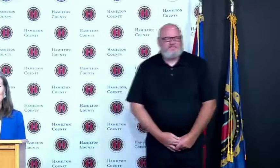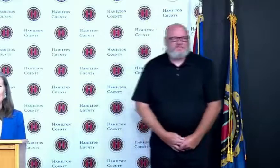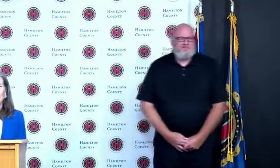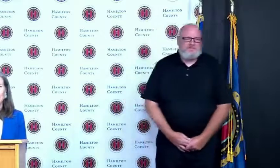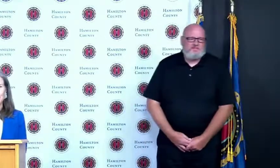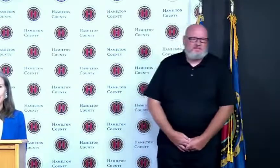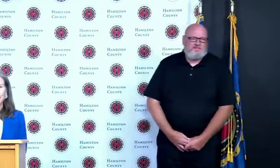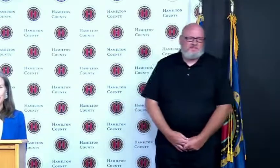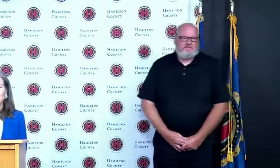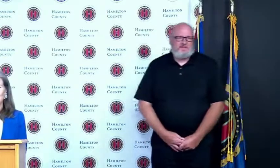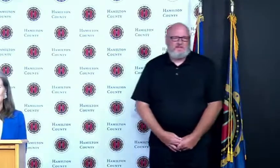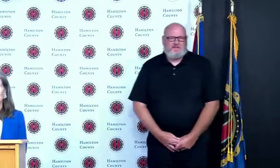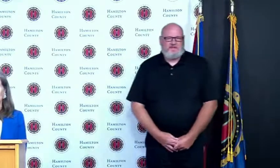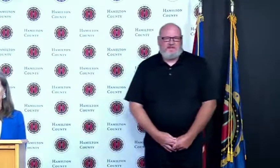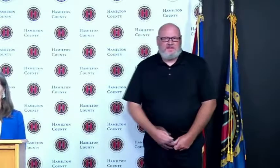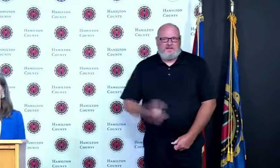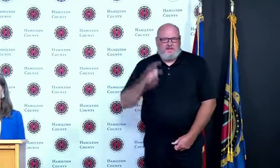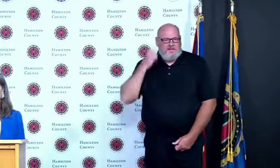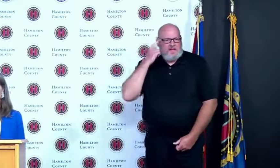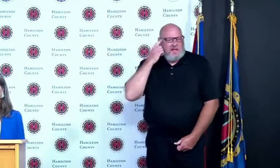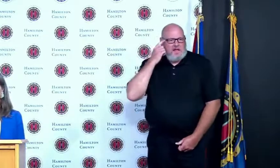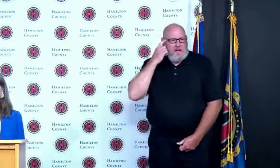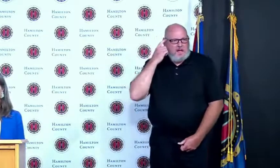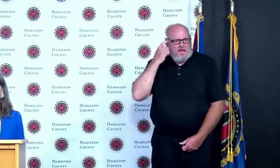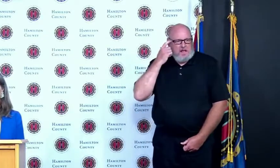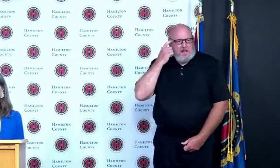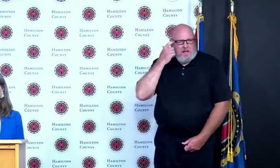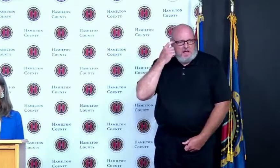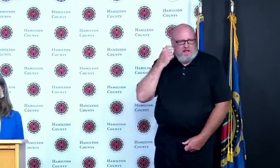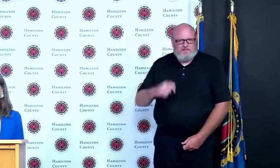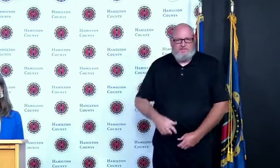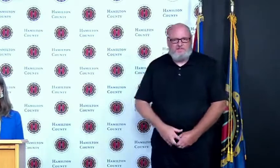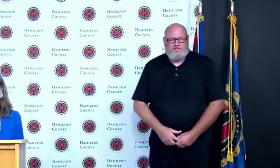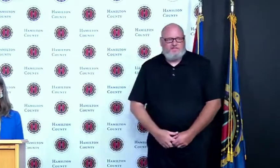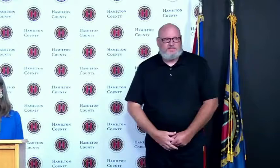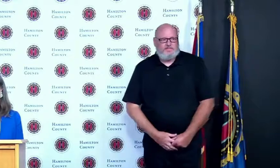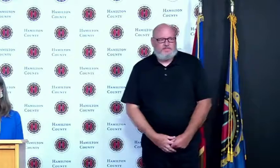all right Bridget let's go to questions John London from News 5 has questions